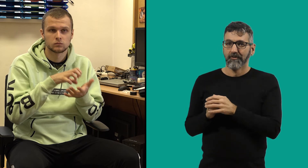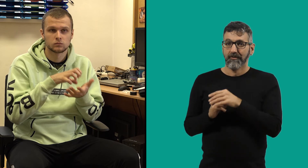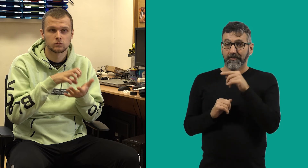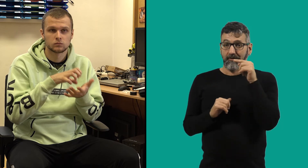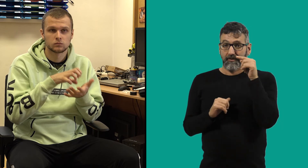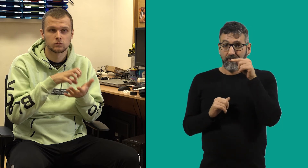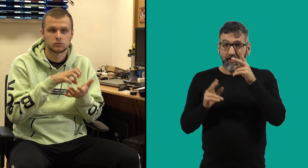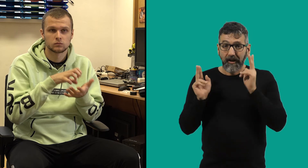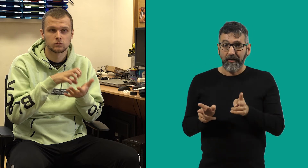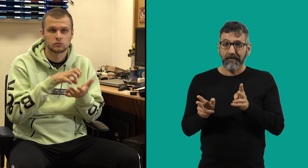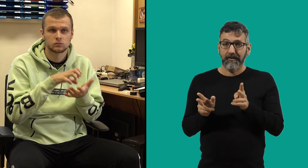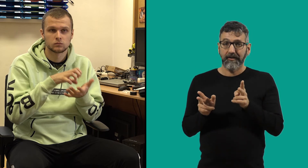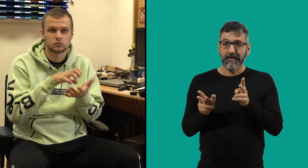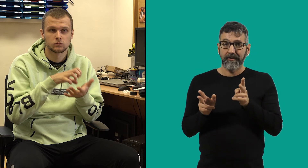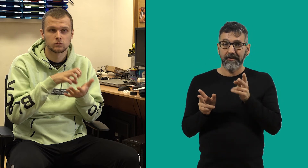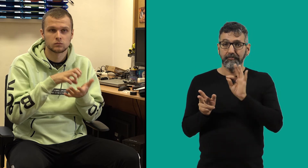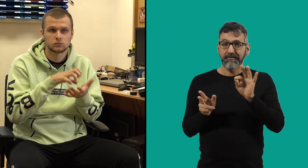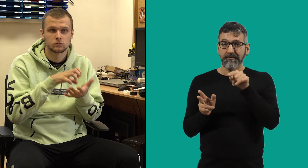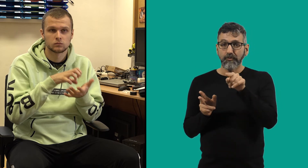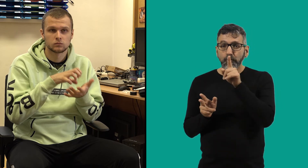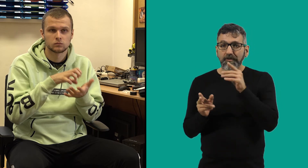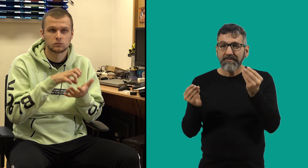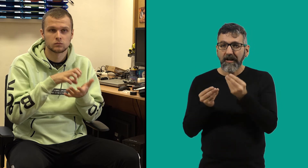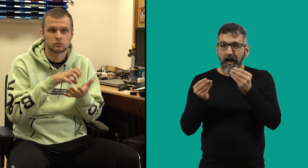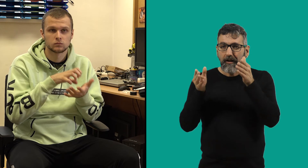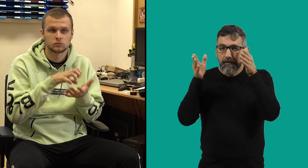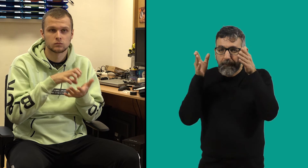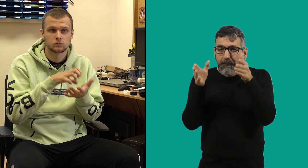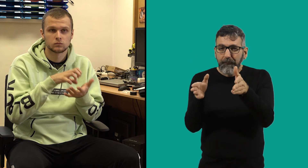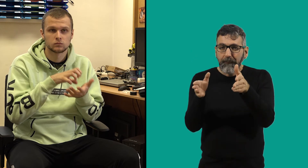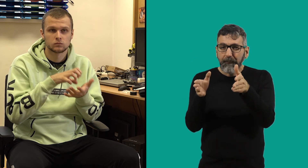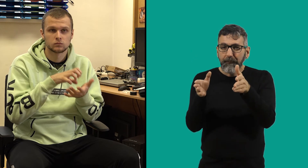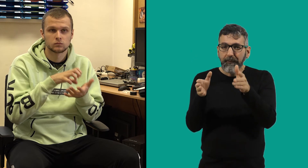Tomas can focus on more than just one thing,